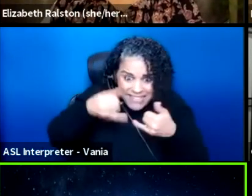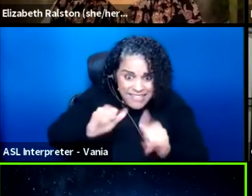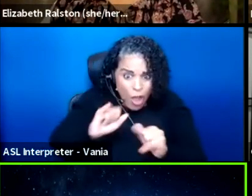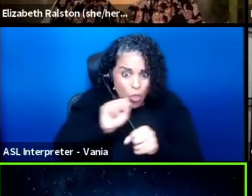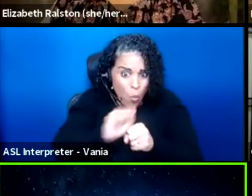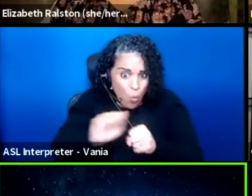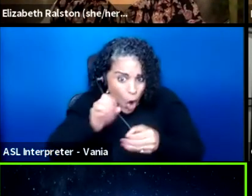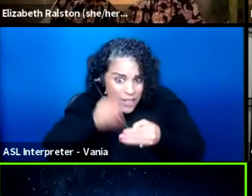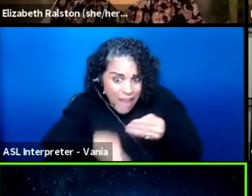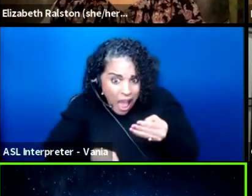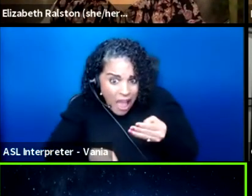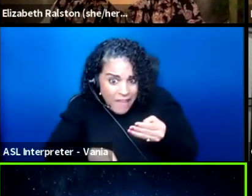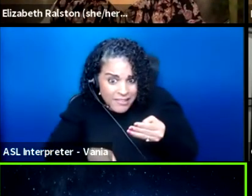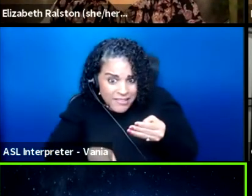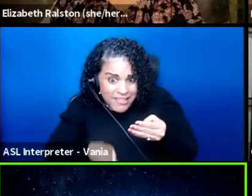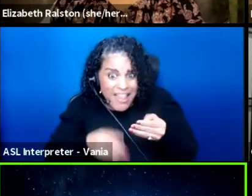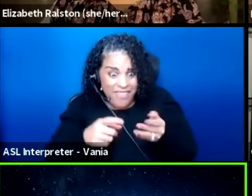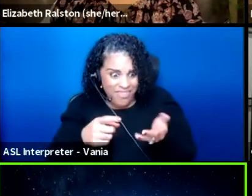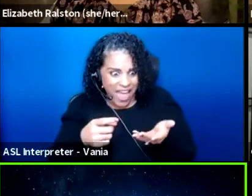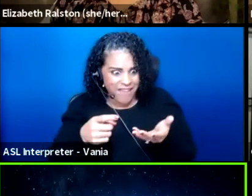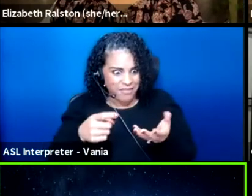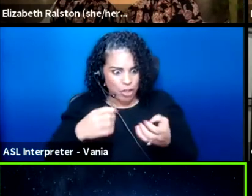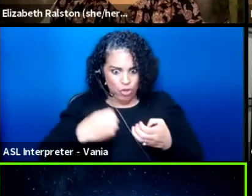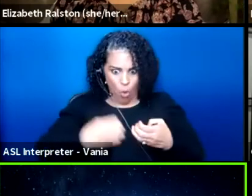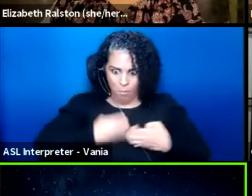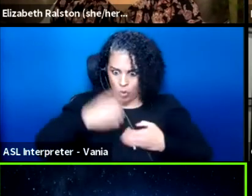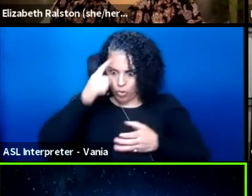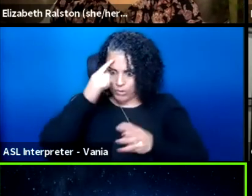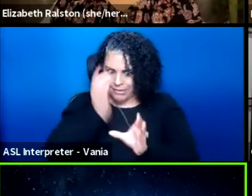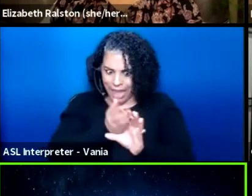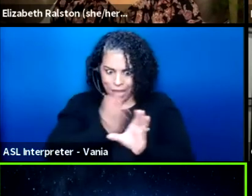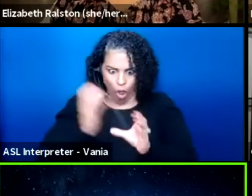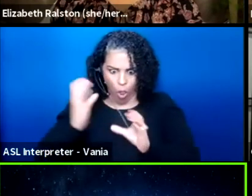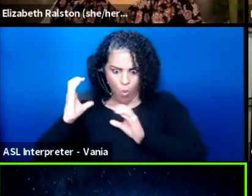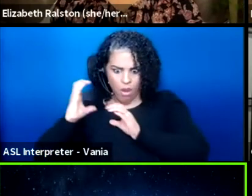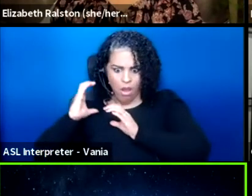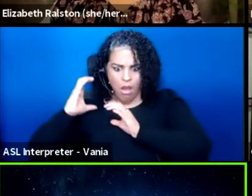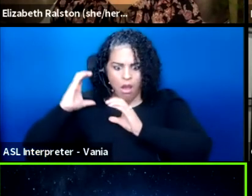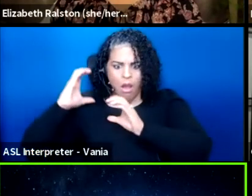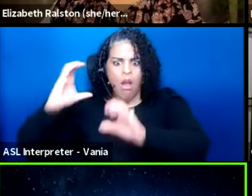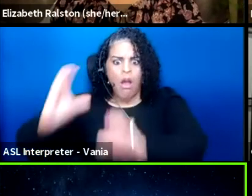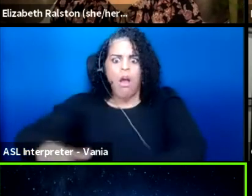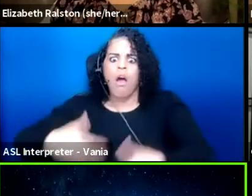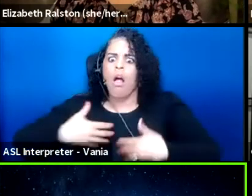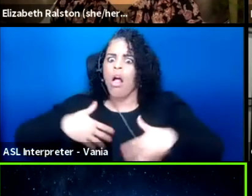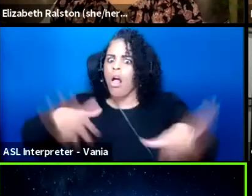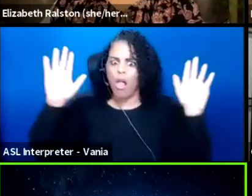that takes the emotional and psychological load off you? I was never asked that.